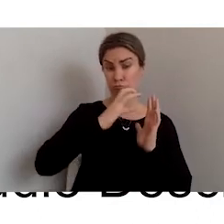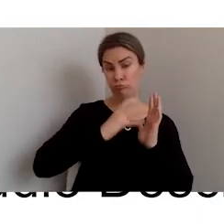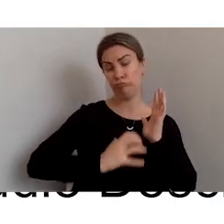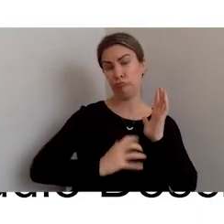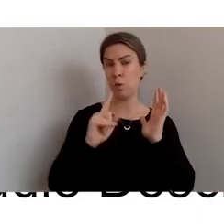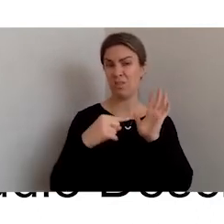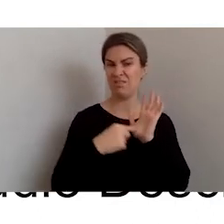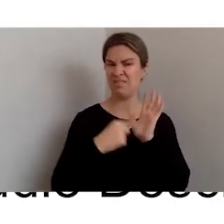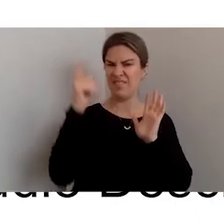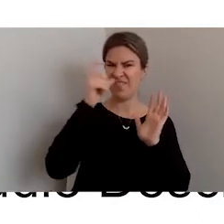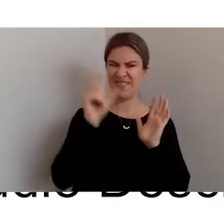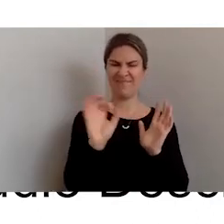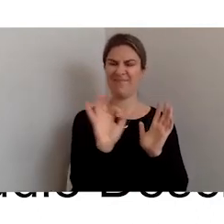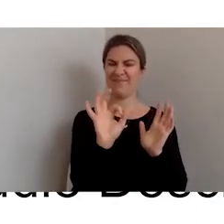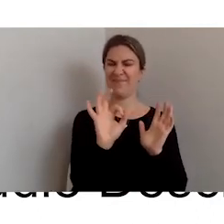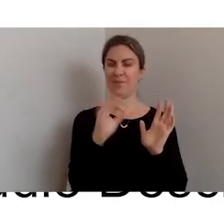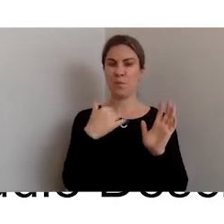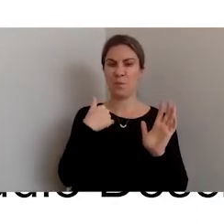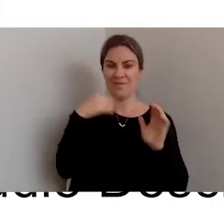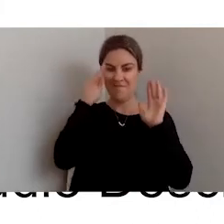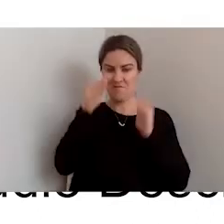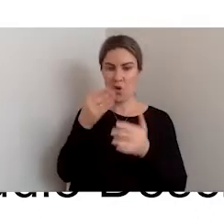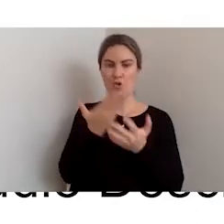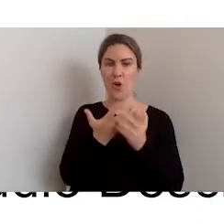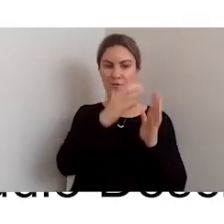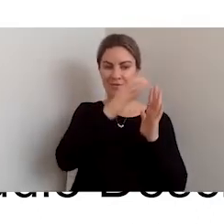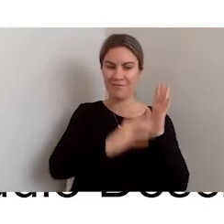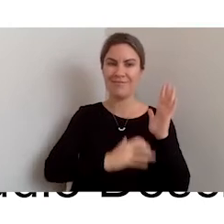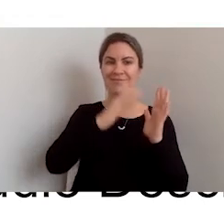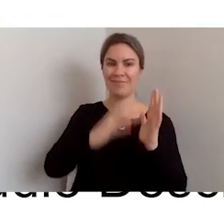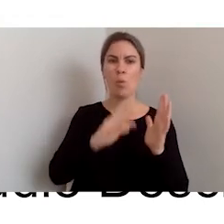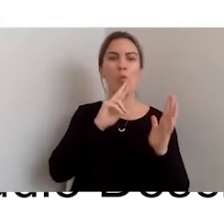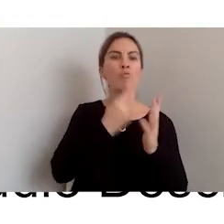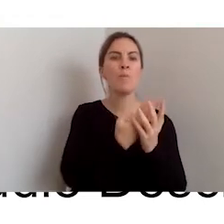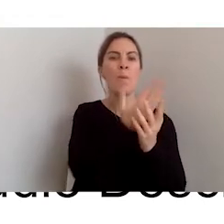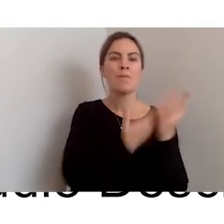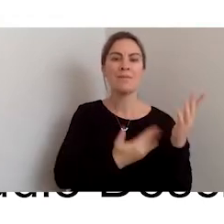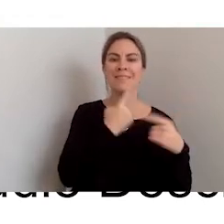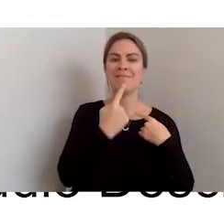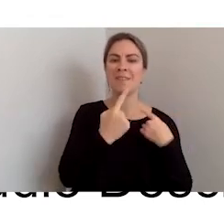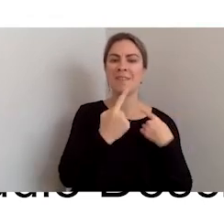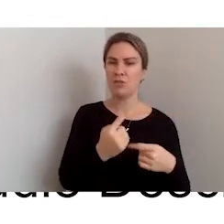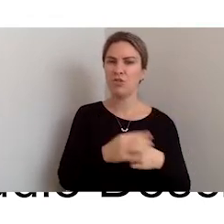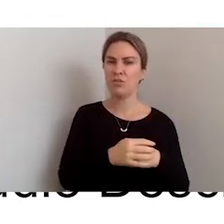document is trying to say. So, you need to use a bit of discretion as